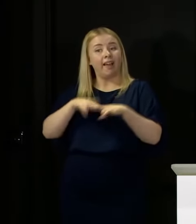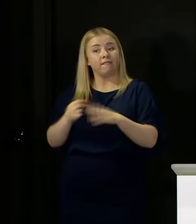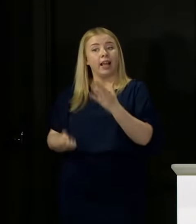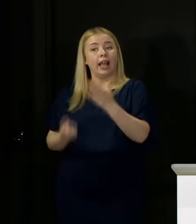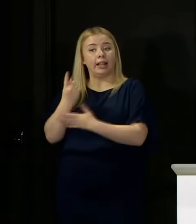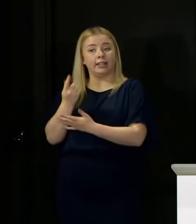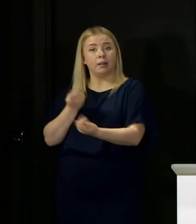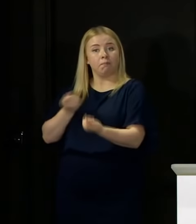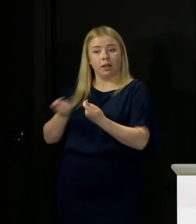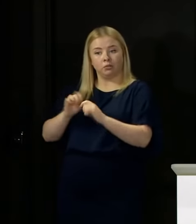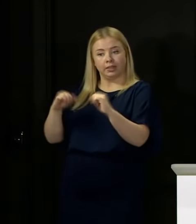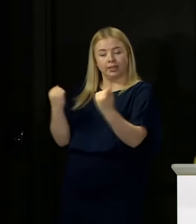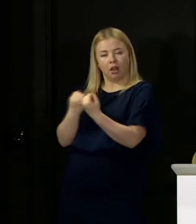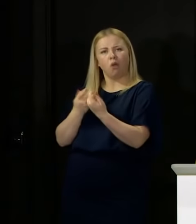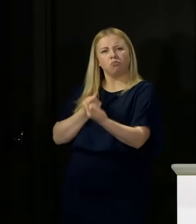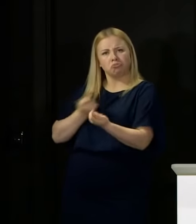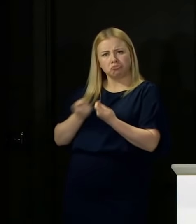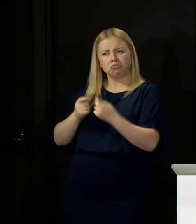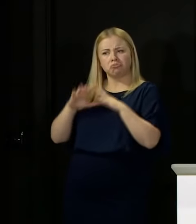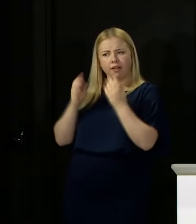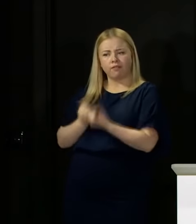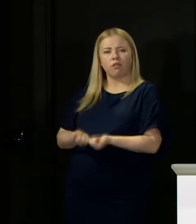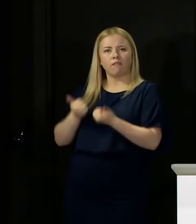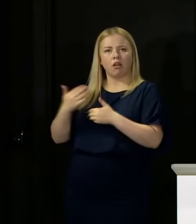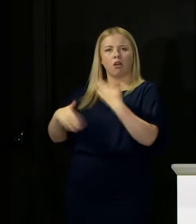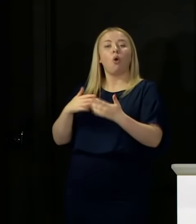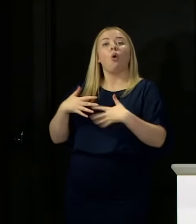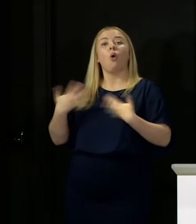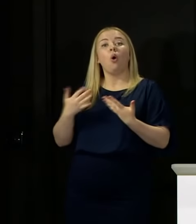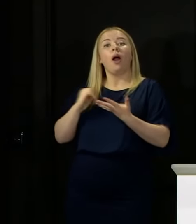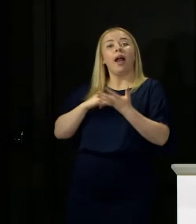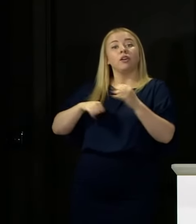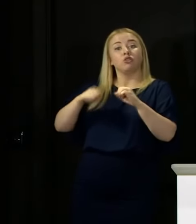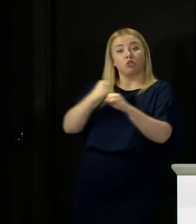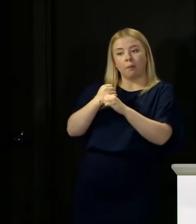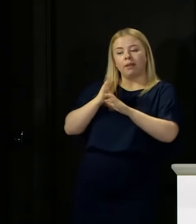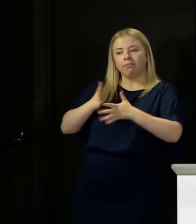they are doing have this under control, or whether we need to step in and do anything further.